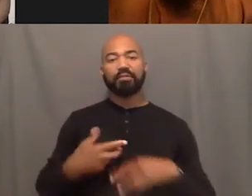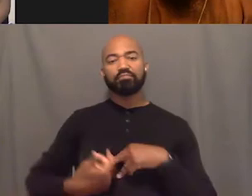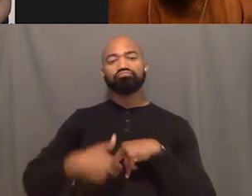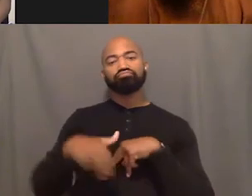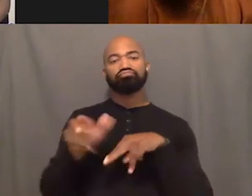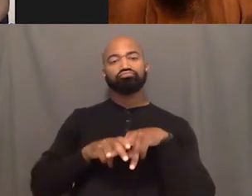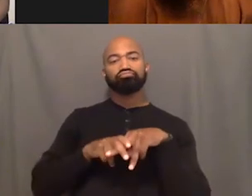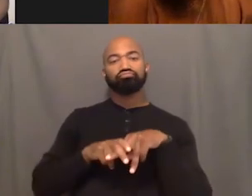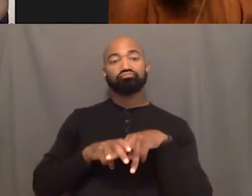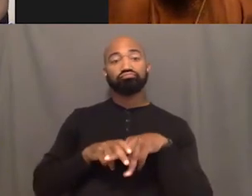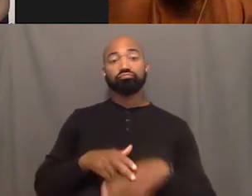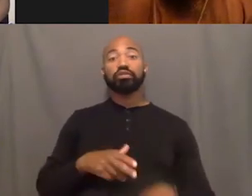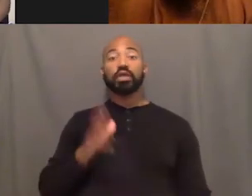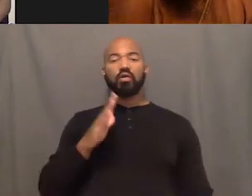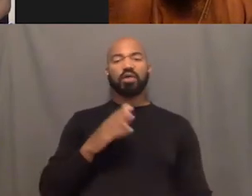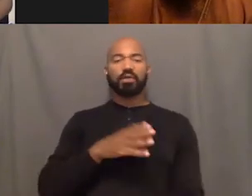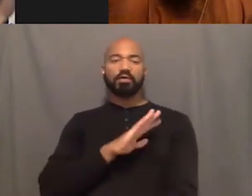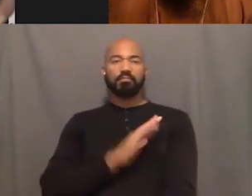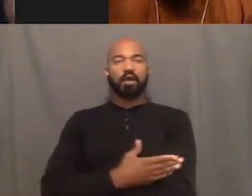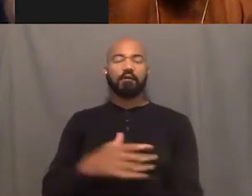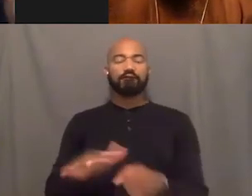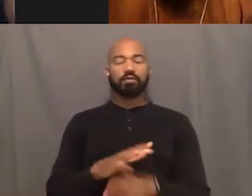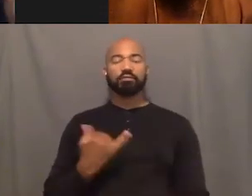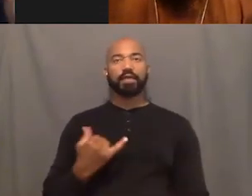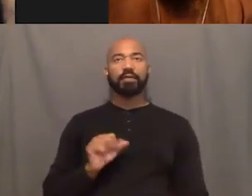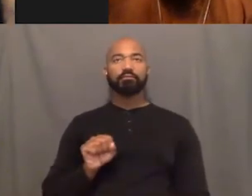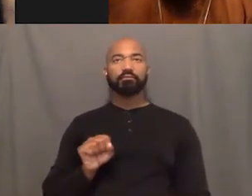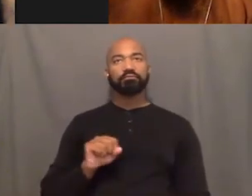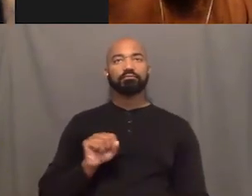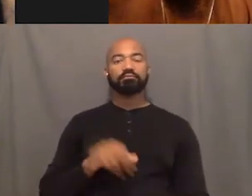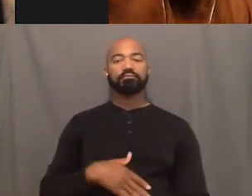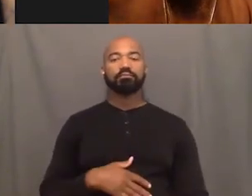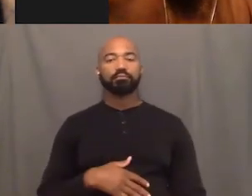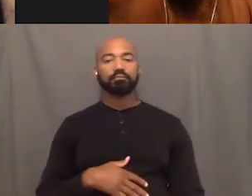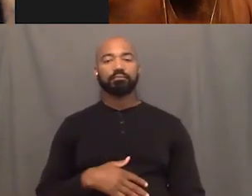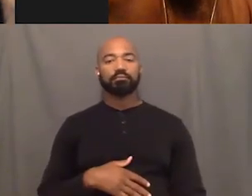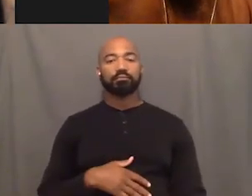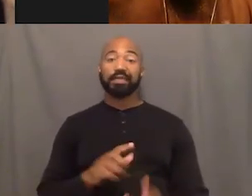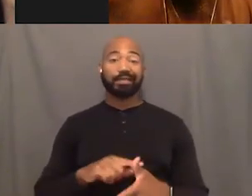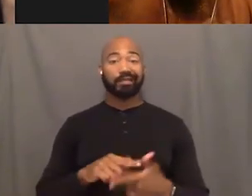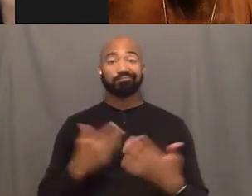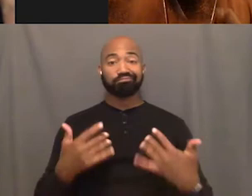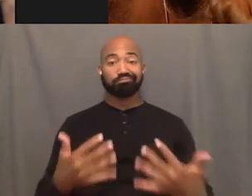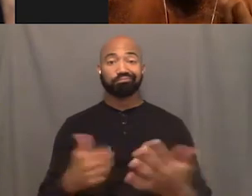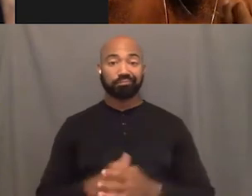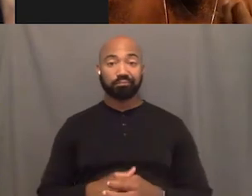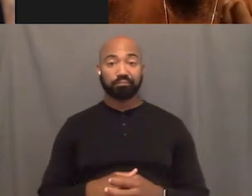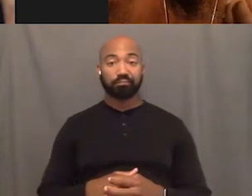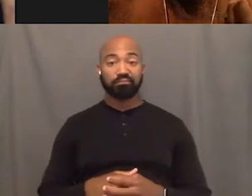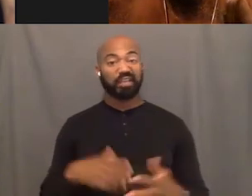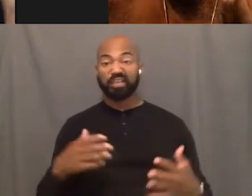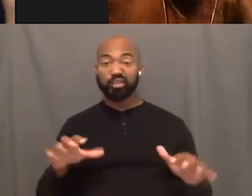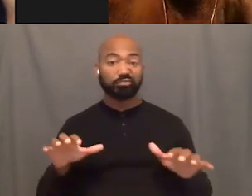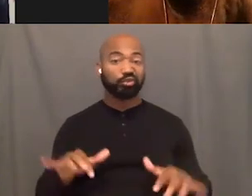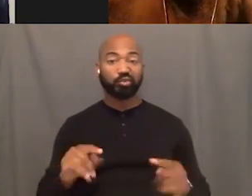"You're gonna powerful be today." Hm, I love it. And you go from there. And you just let it roll, you start off with one affirmation.